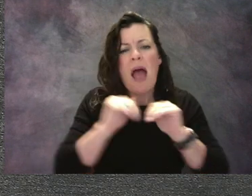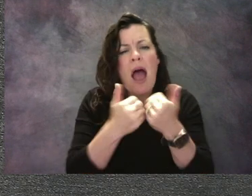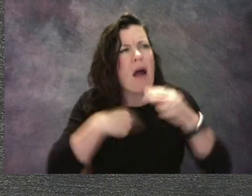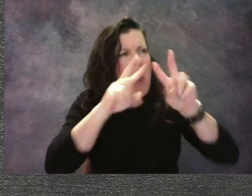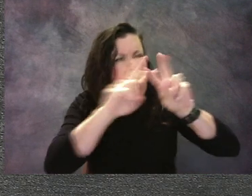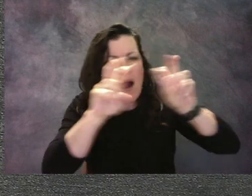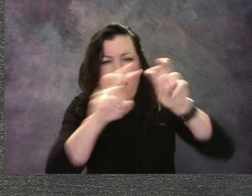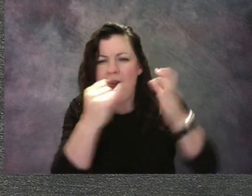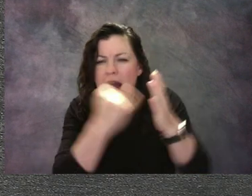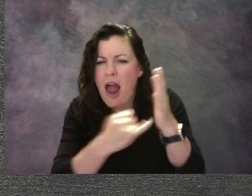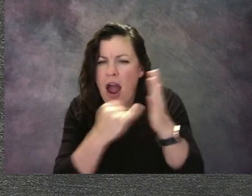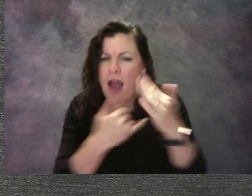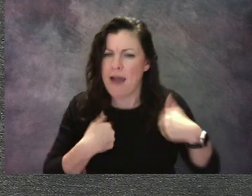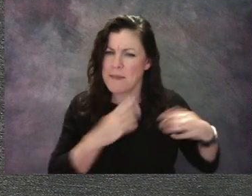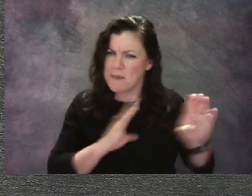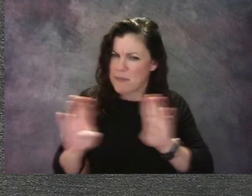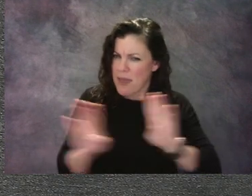Are you ready to learn? Let's go!